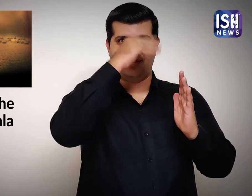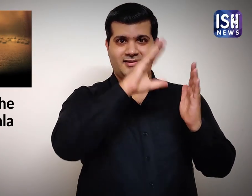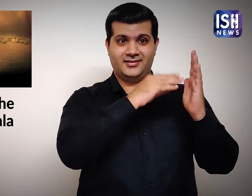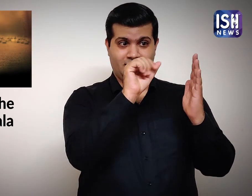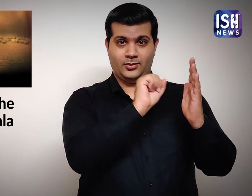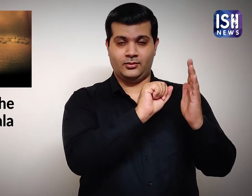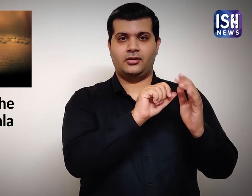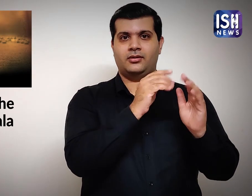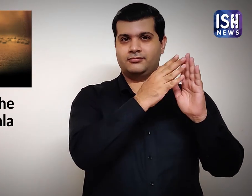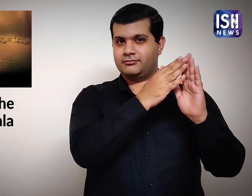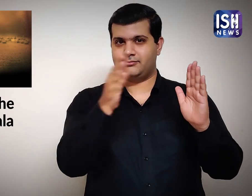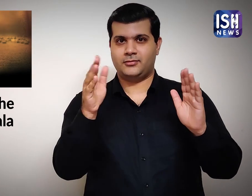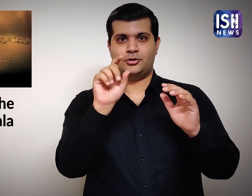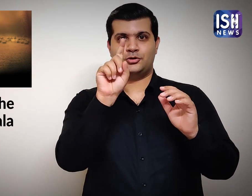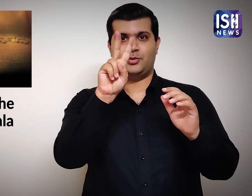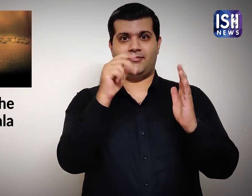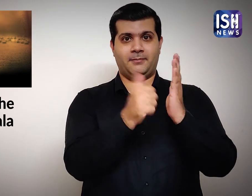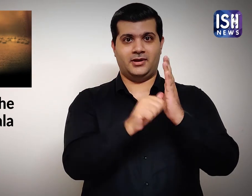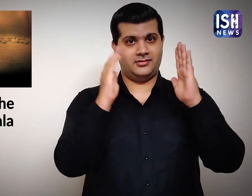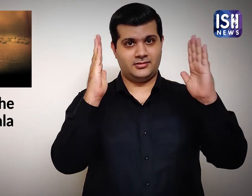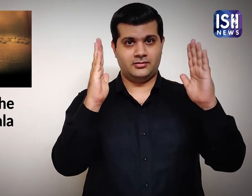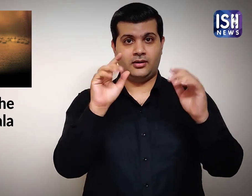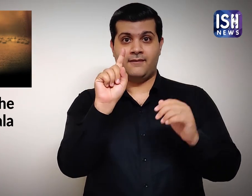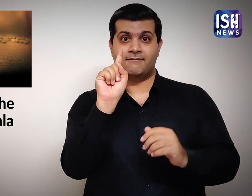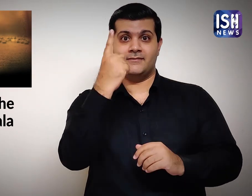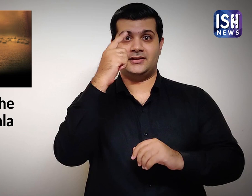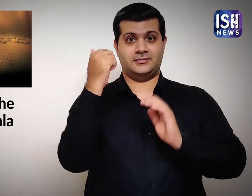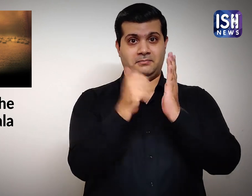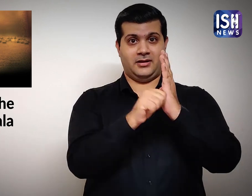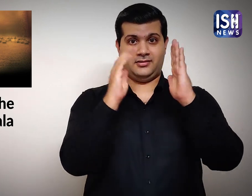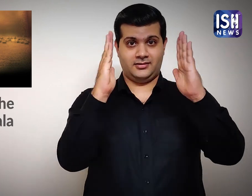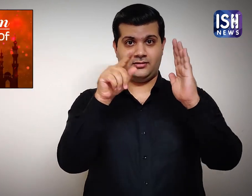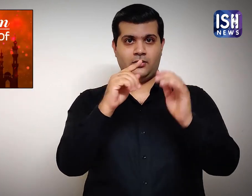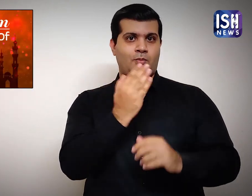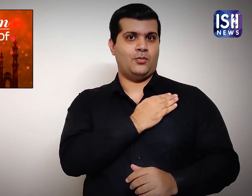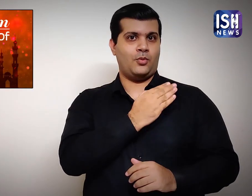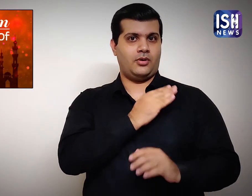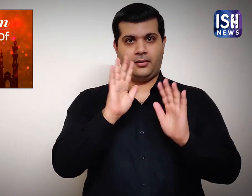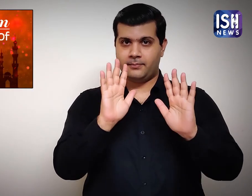In Islamic calendar, Muharram is the first of twelve months.